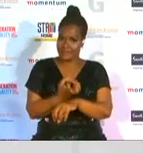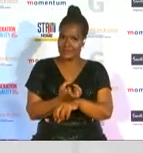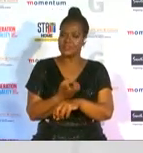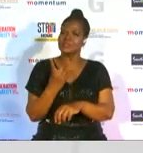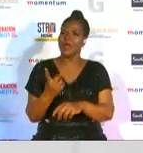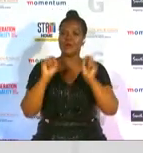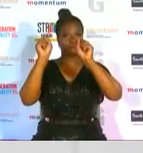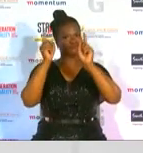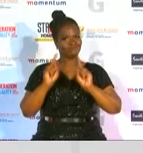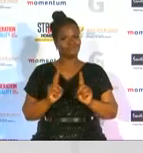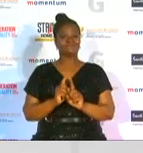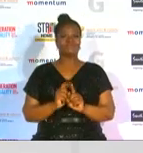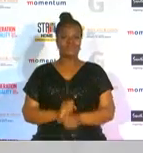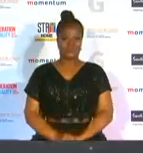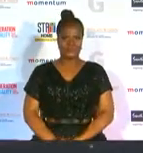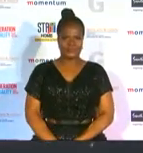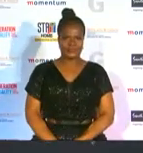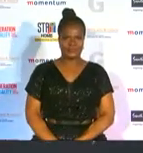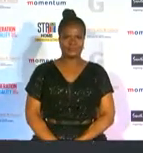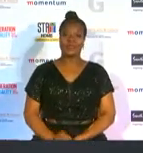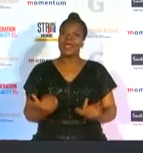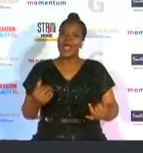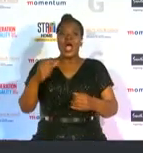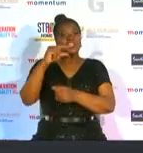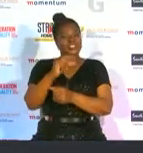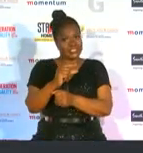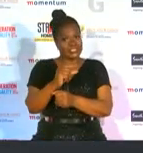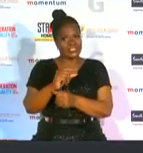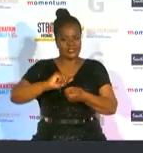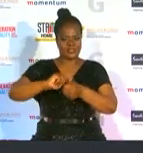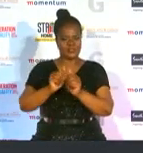awards are for g-sport special recognition